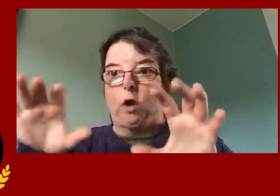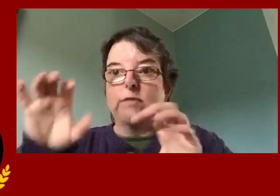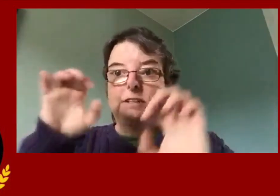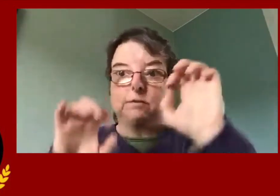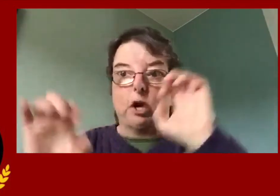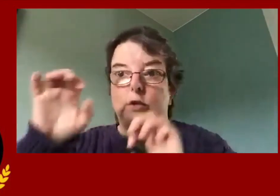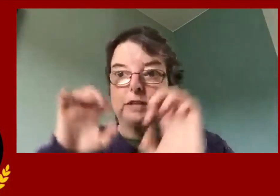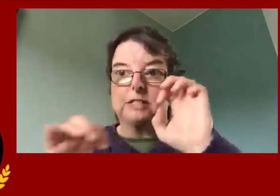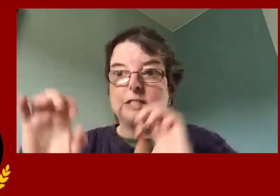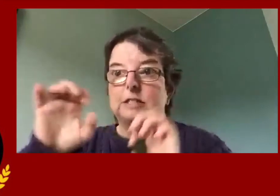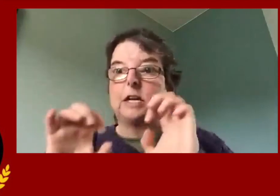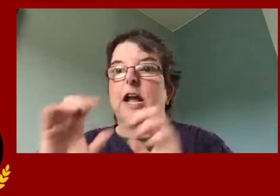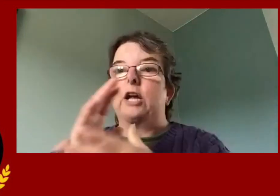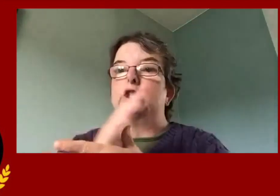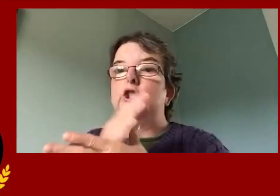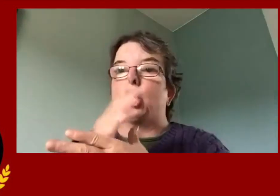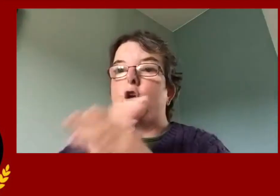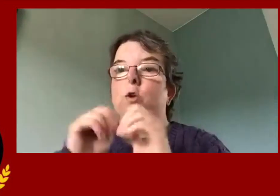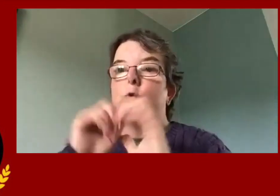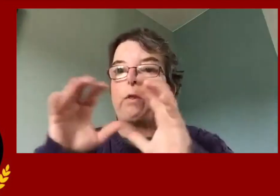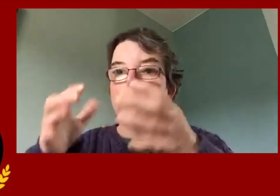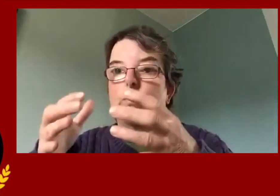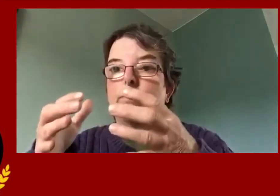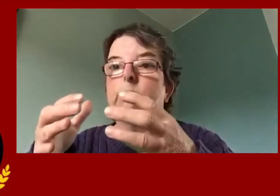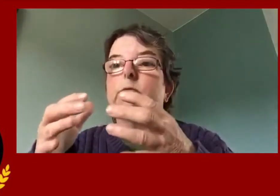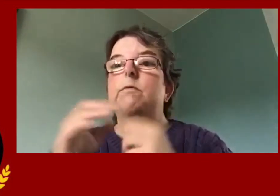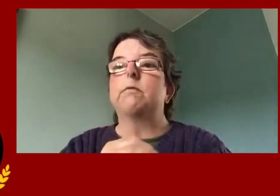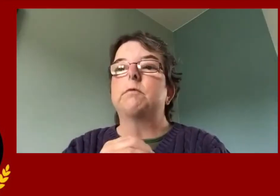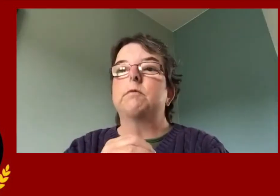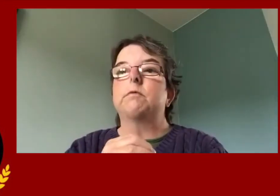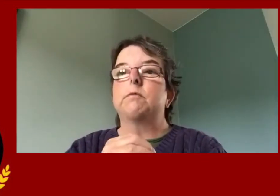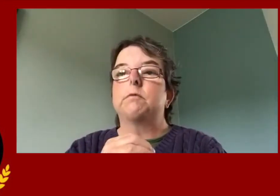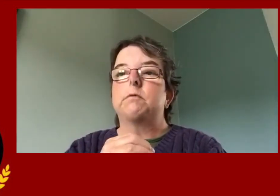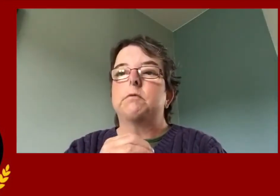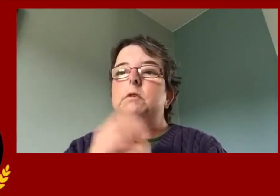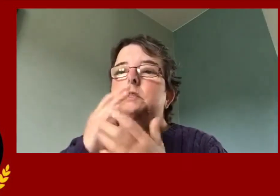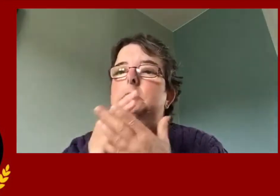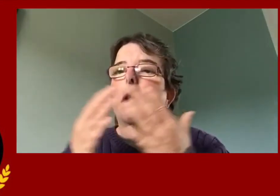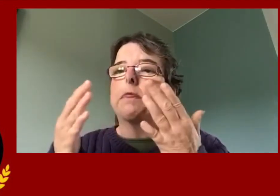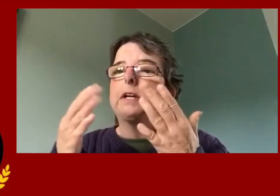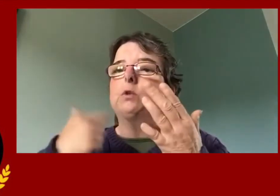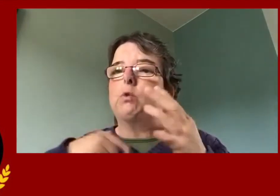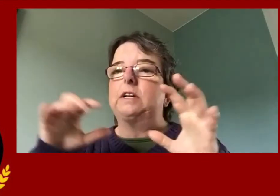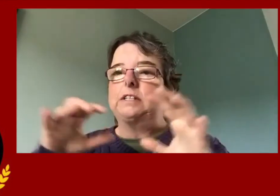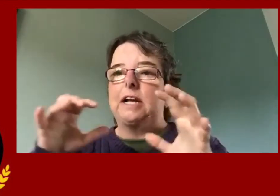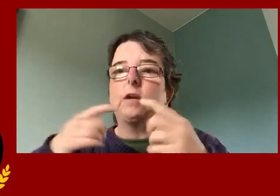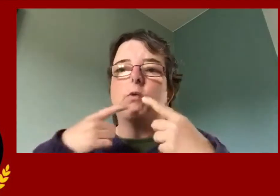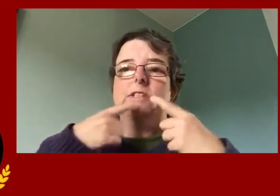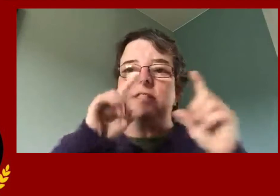We also performed experiments and shared them with the group.